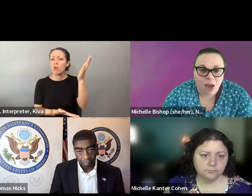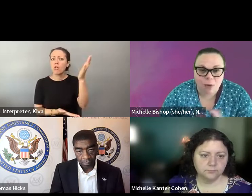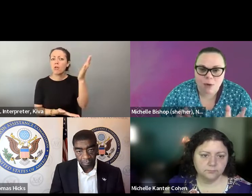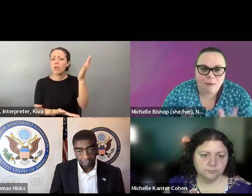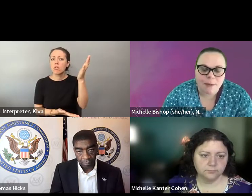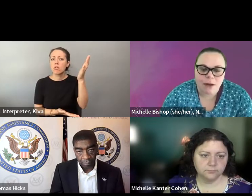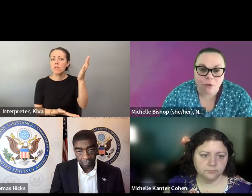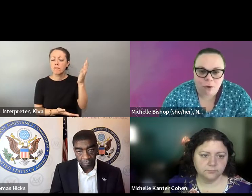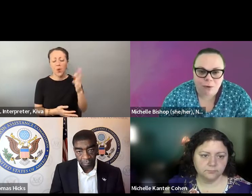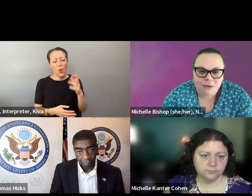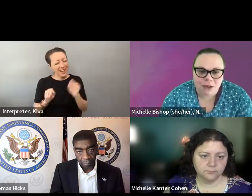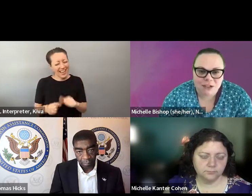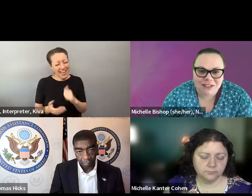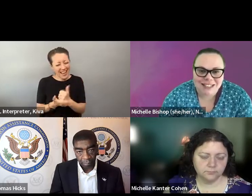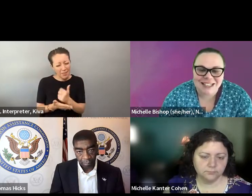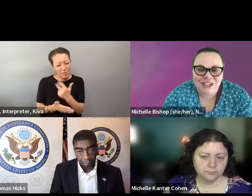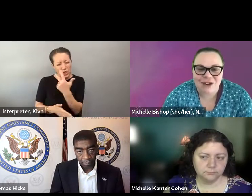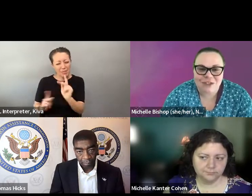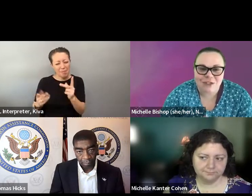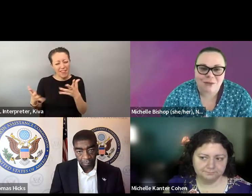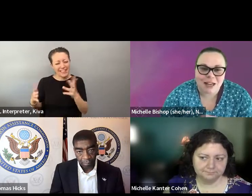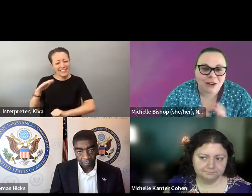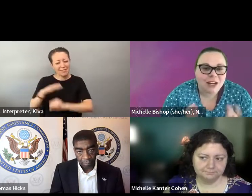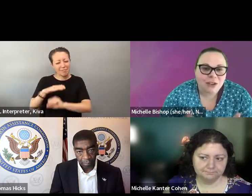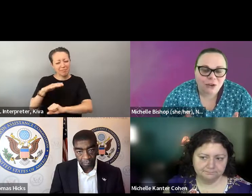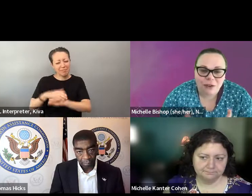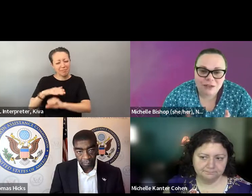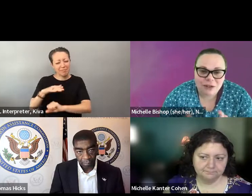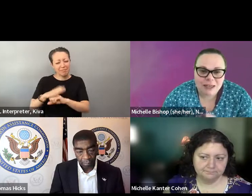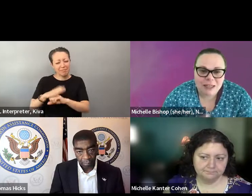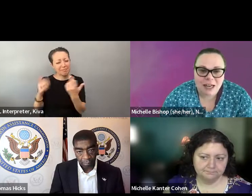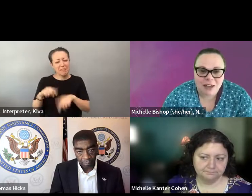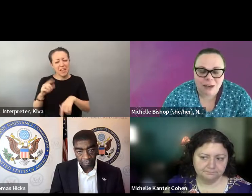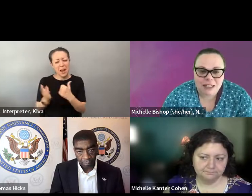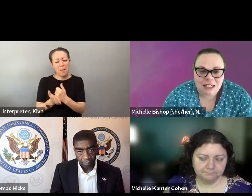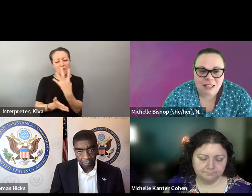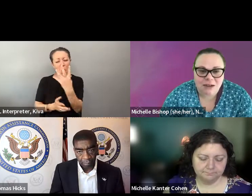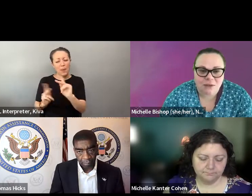attempt to say you could only assist so many people is a violation of federal law, because if you can only help three people and a fourth person wants your assistance